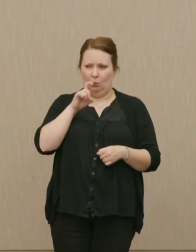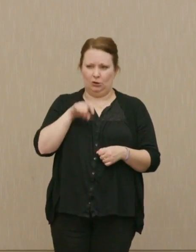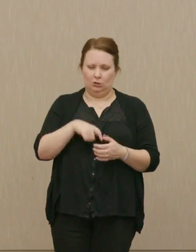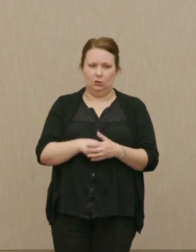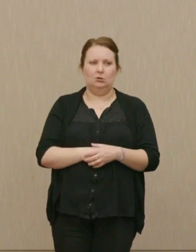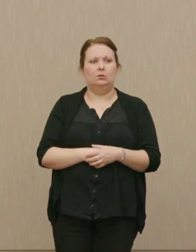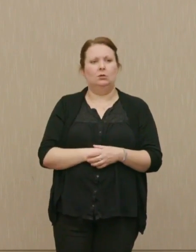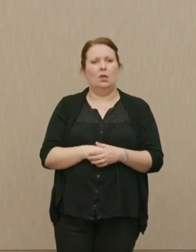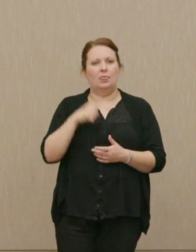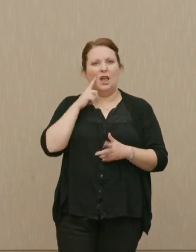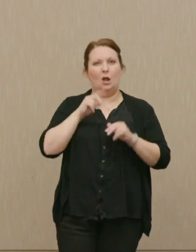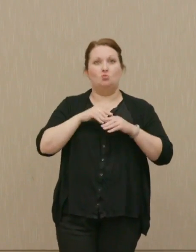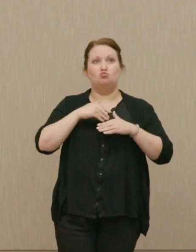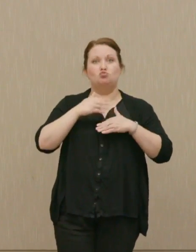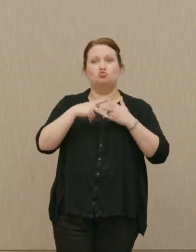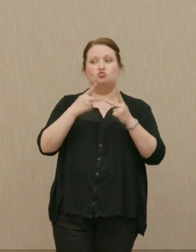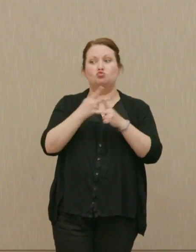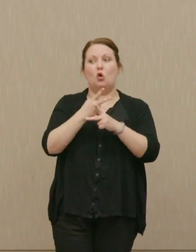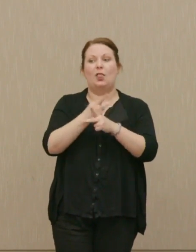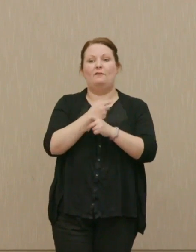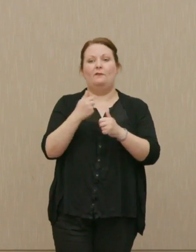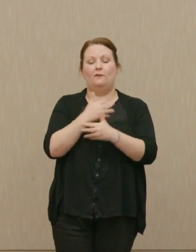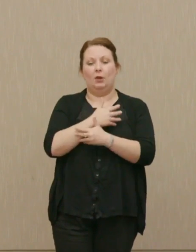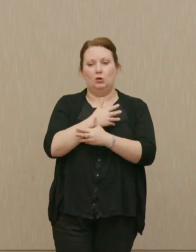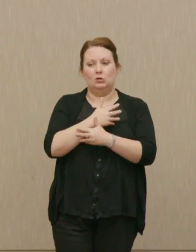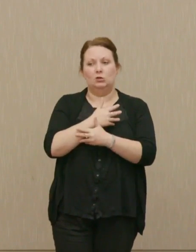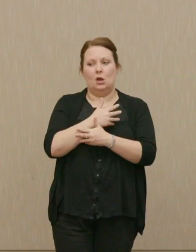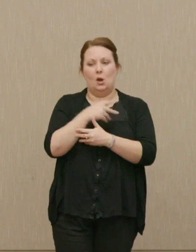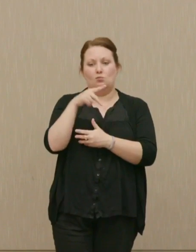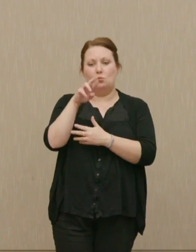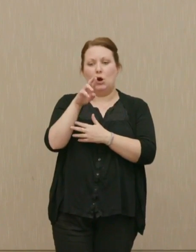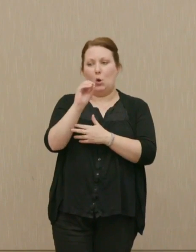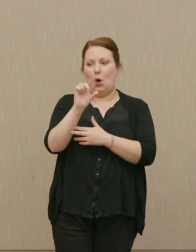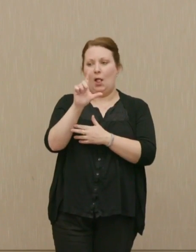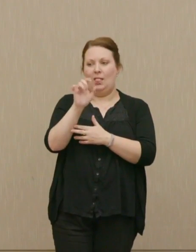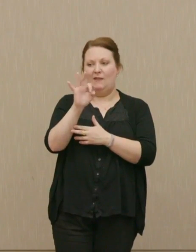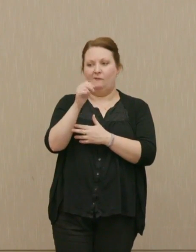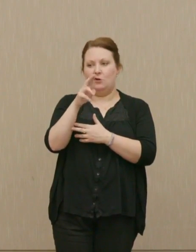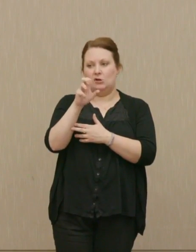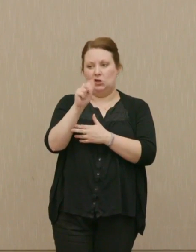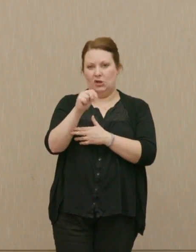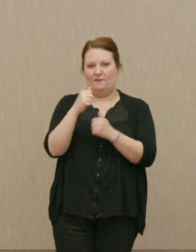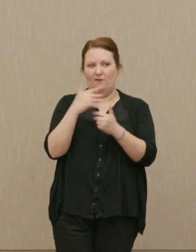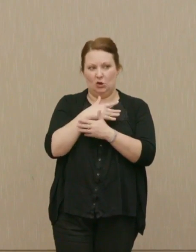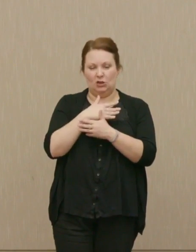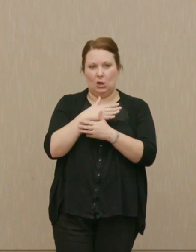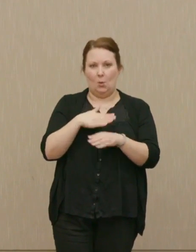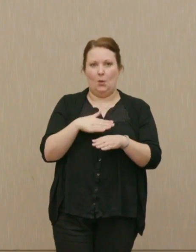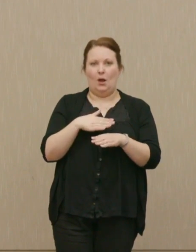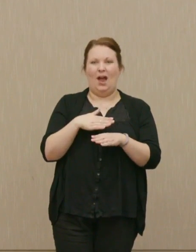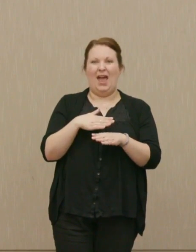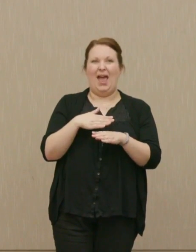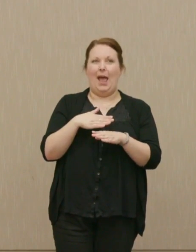Do you think proliferation fears ... we have proliferation fears, affect the advancements in the use of nuclear energy? Dr. Poser: For peaceful purposes, I think.